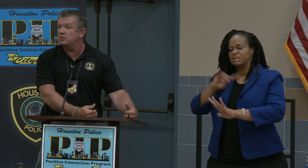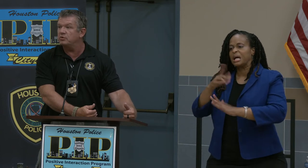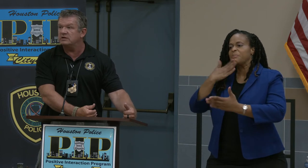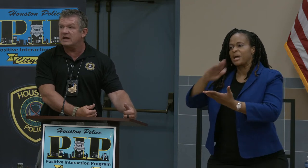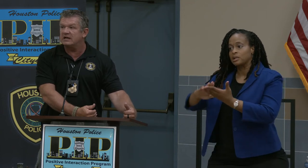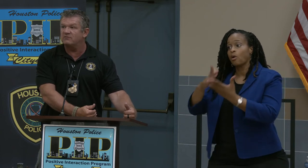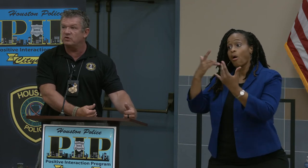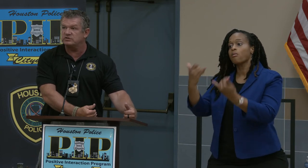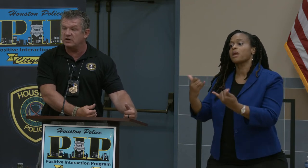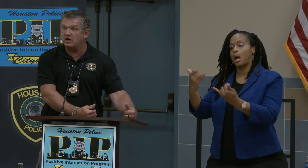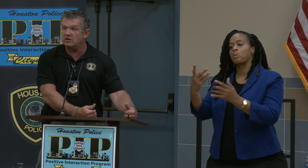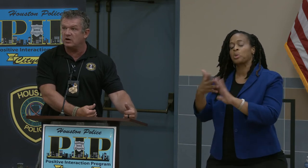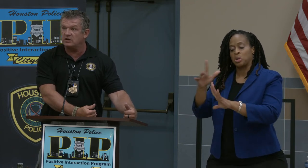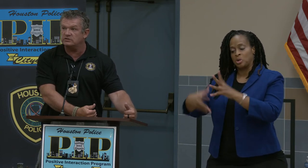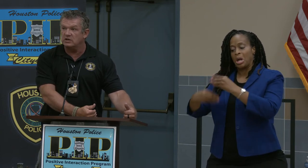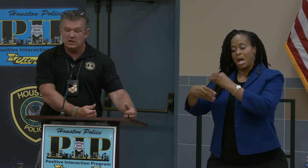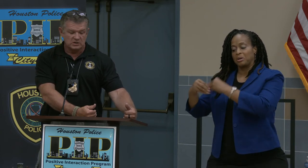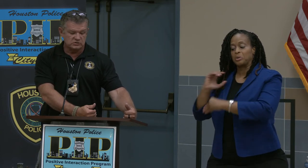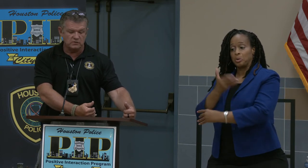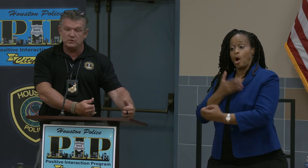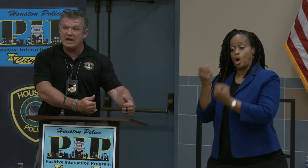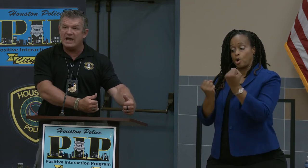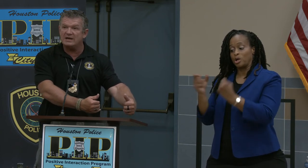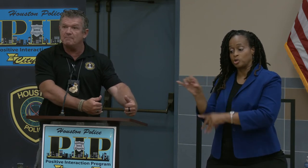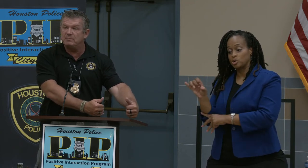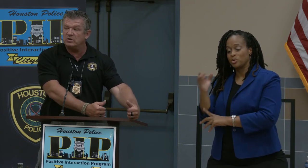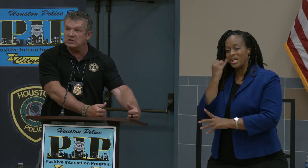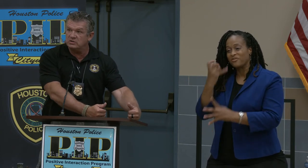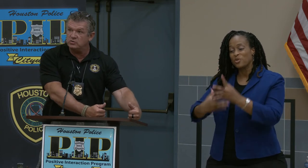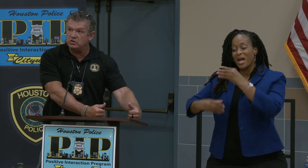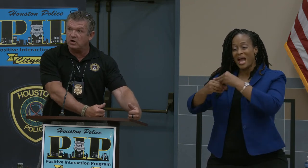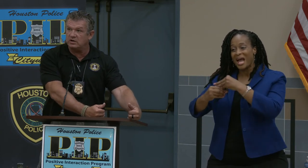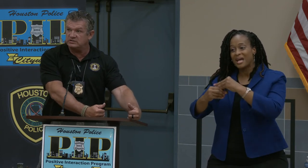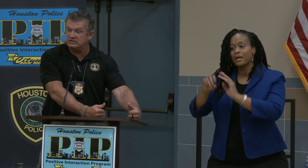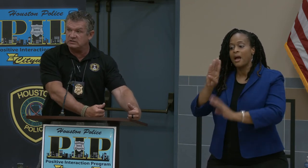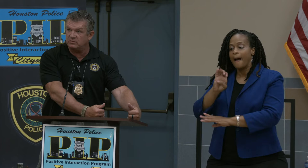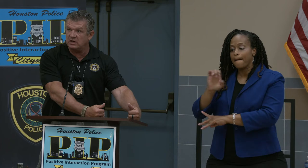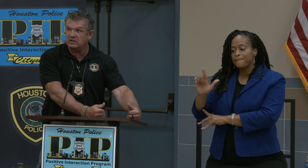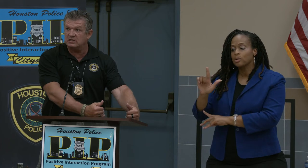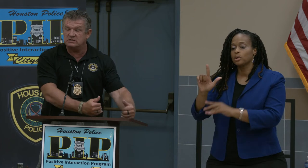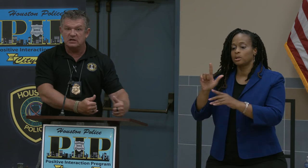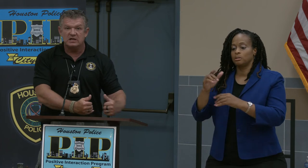putting catalytic converters on our cars. If you add a billion new cars in the market